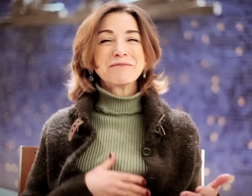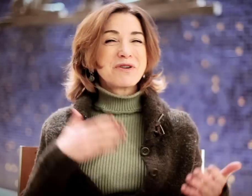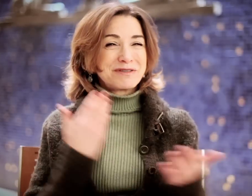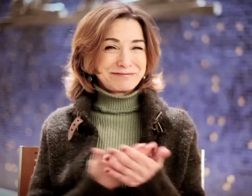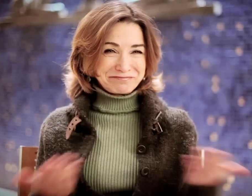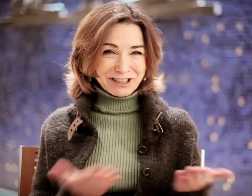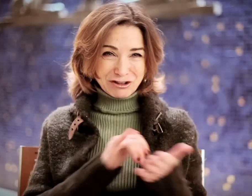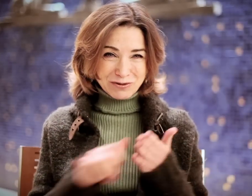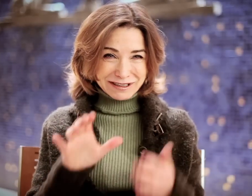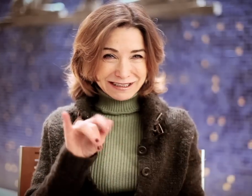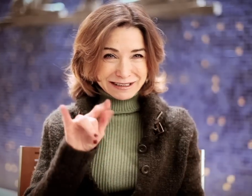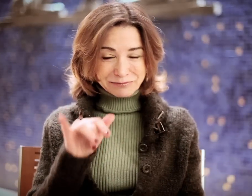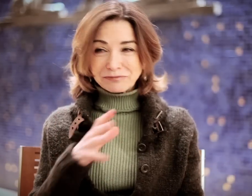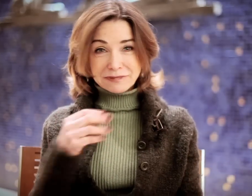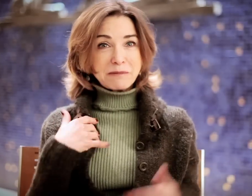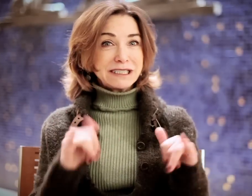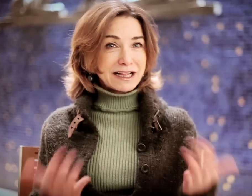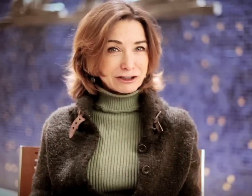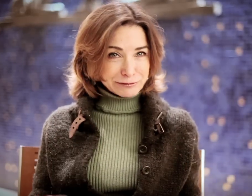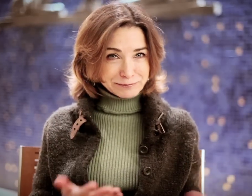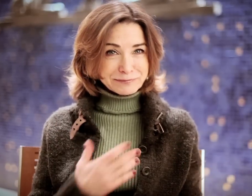I was born here in New York City. And I'm still here.